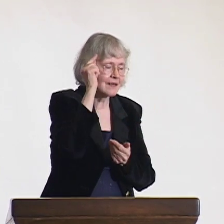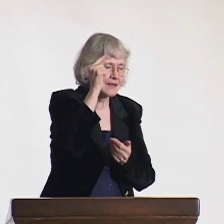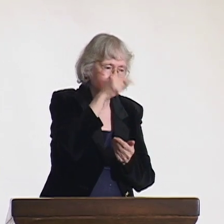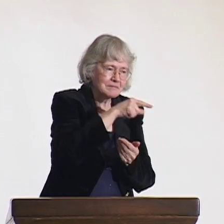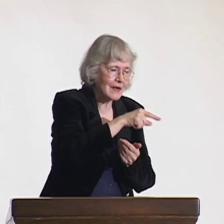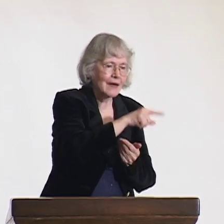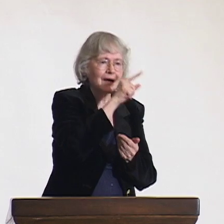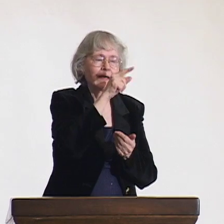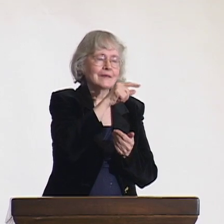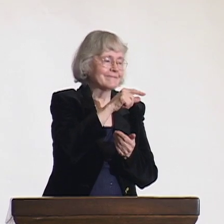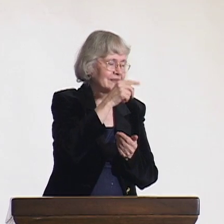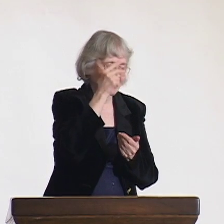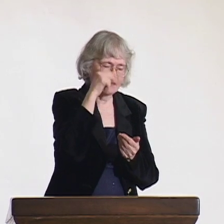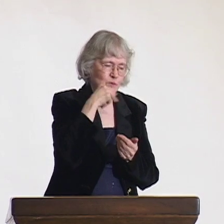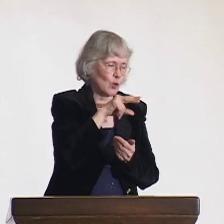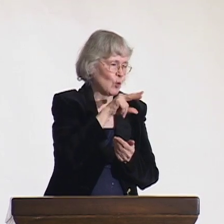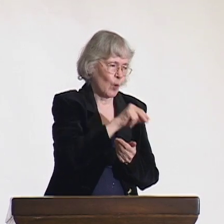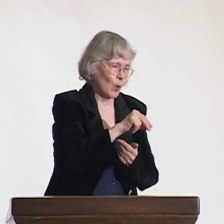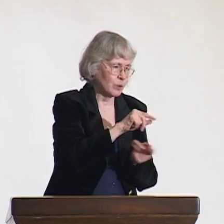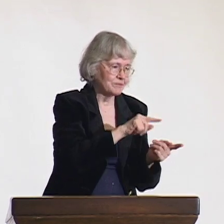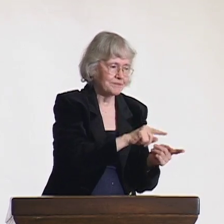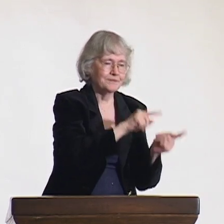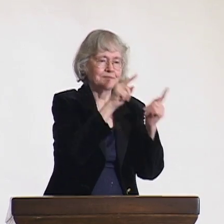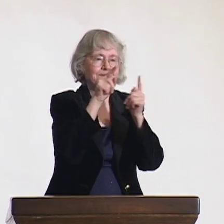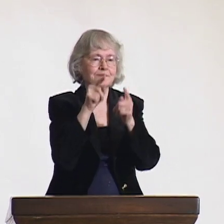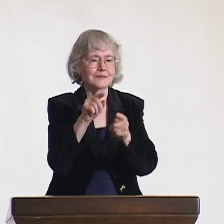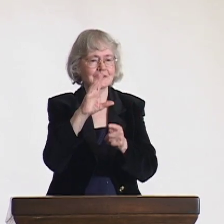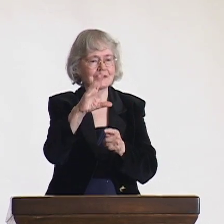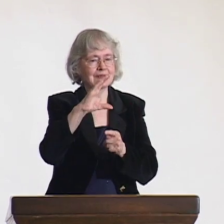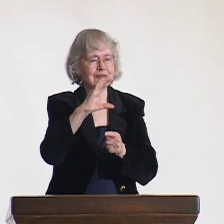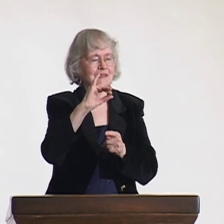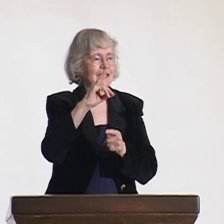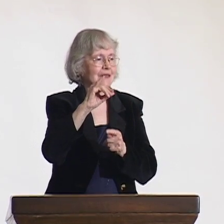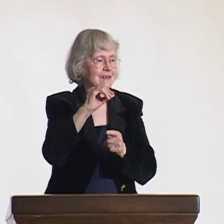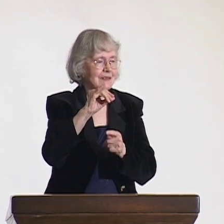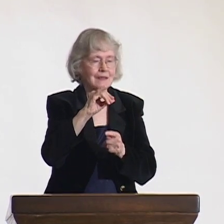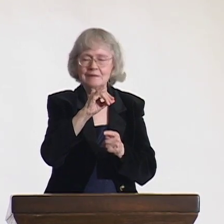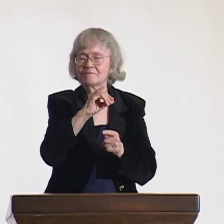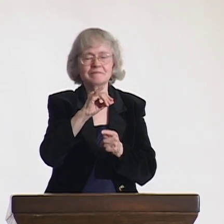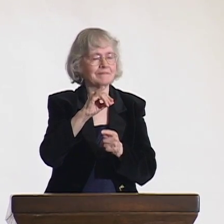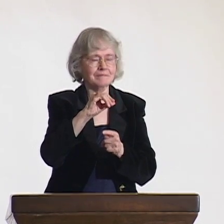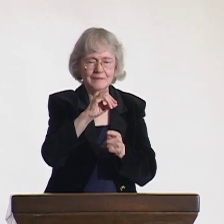to help him pay for his travels, but they denied his request.